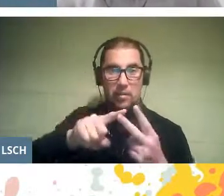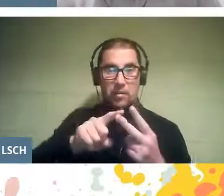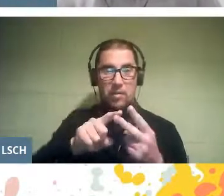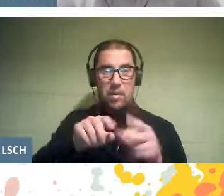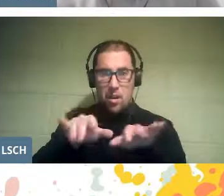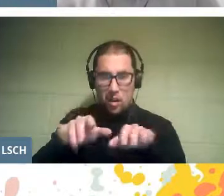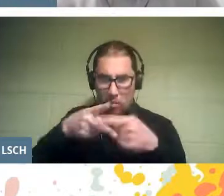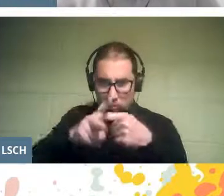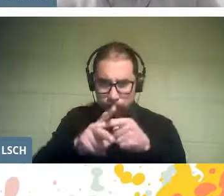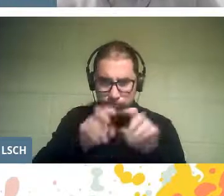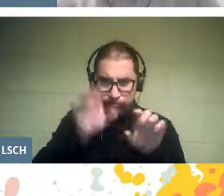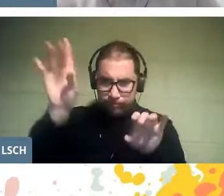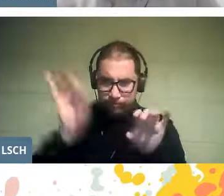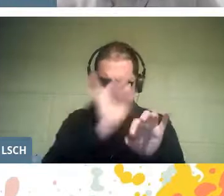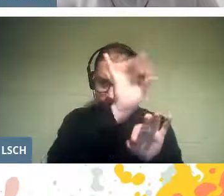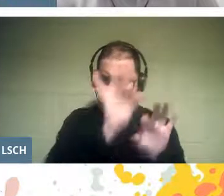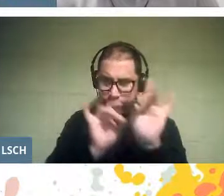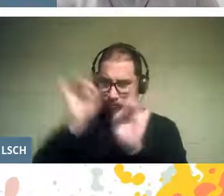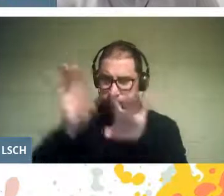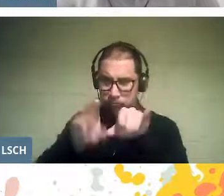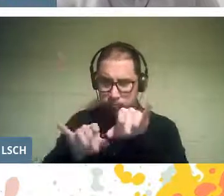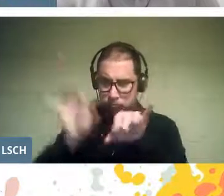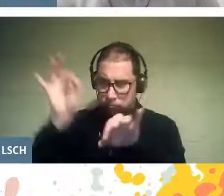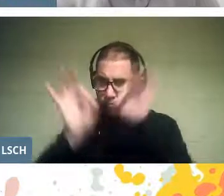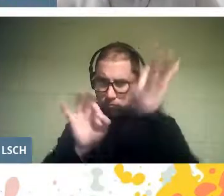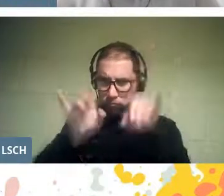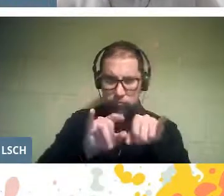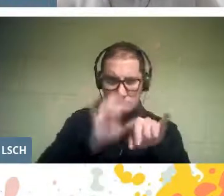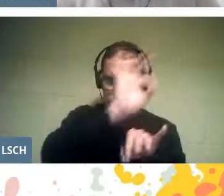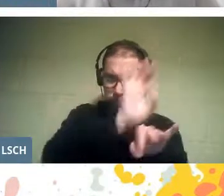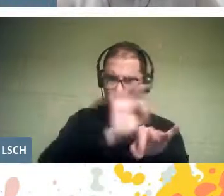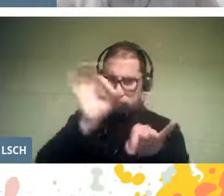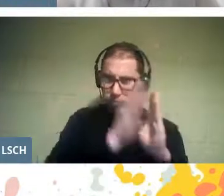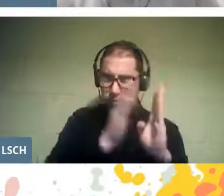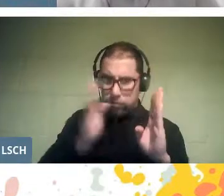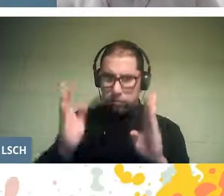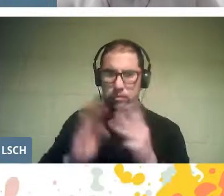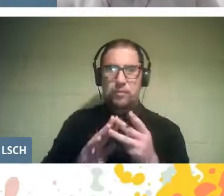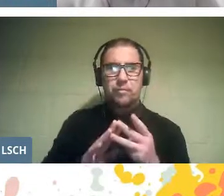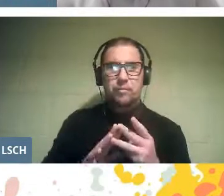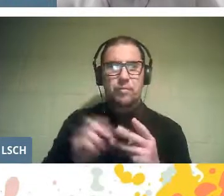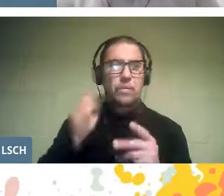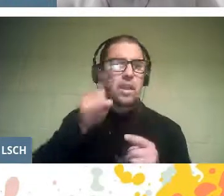behind this presentation, with whom we have worked